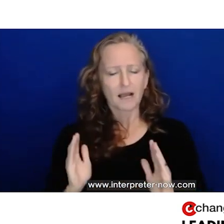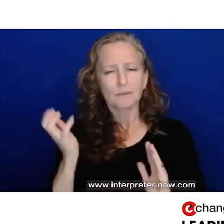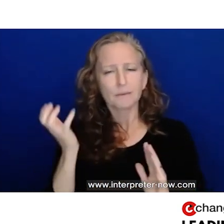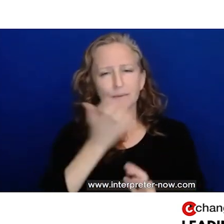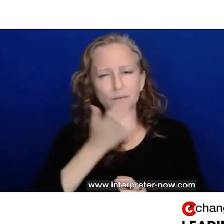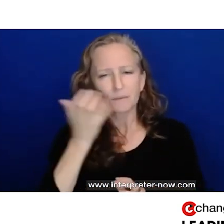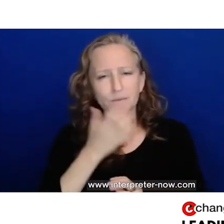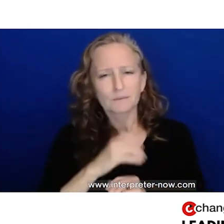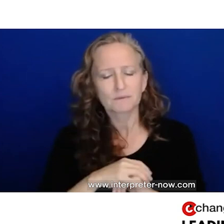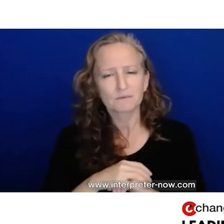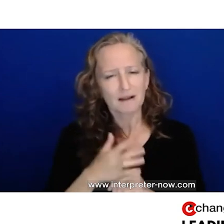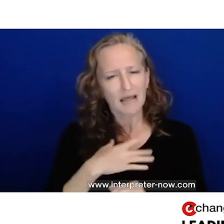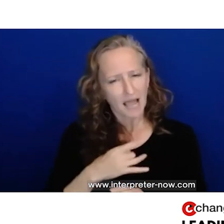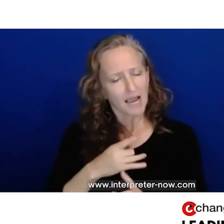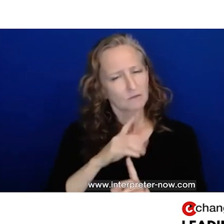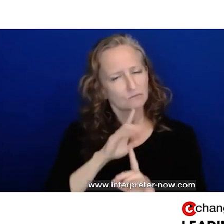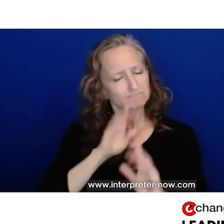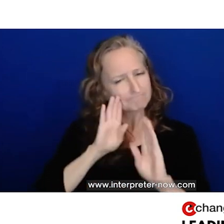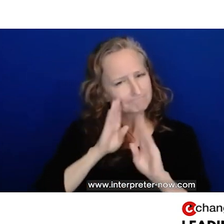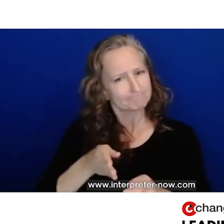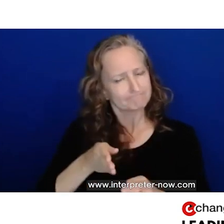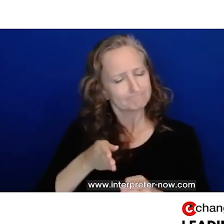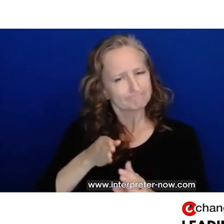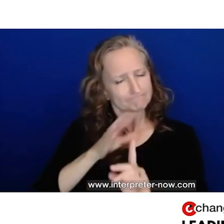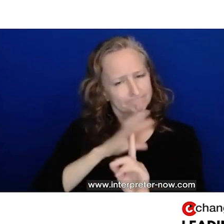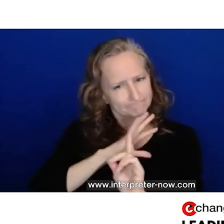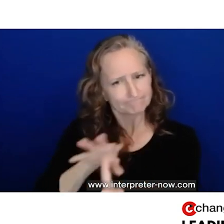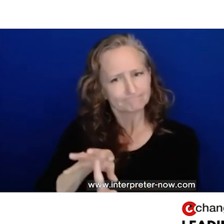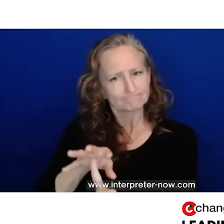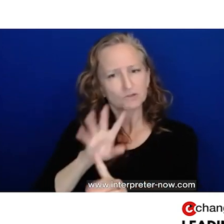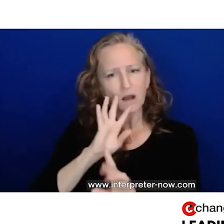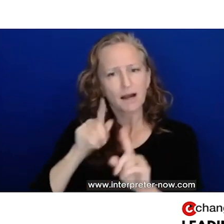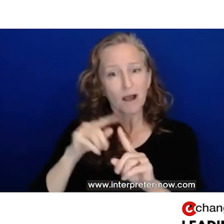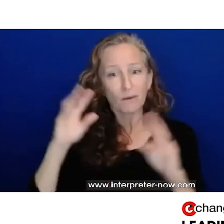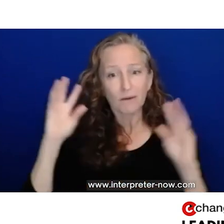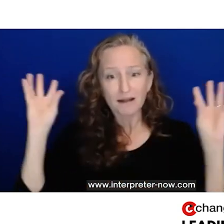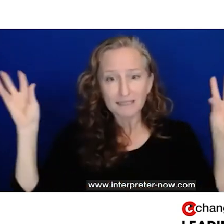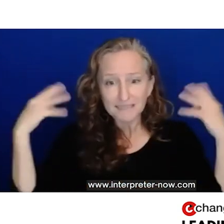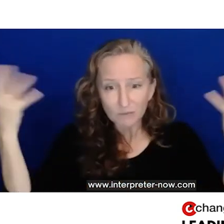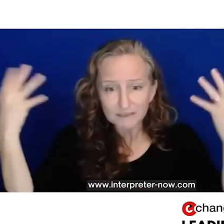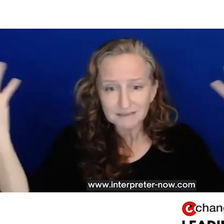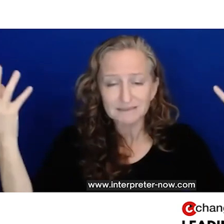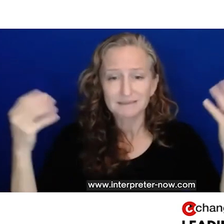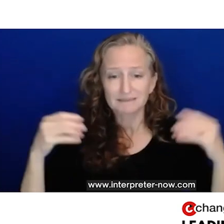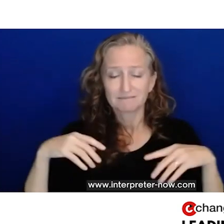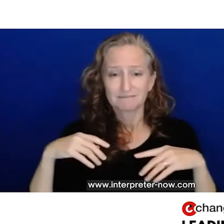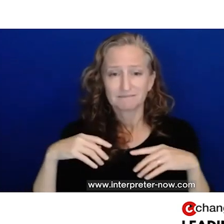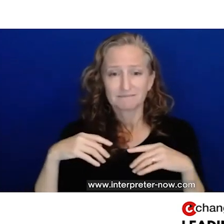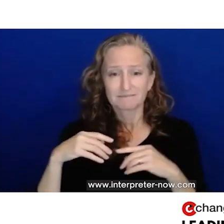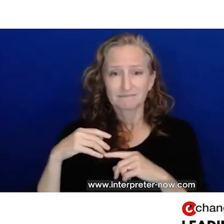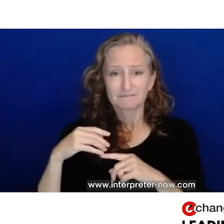I want to actually talk about that piece around the siren and the ambulances. Right now, on